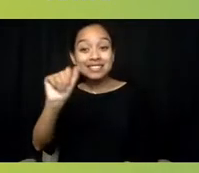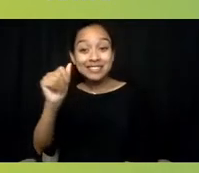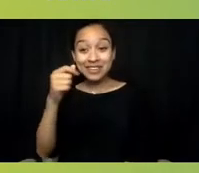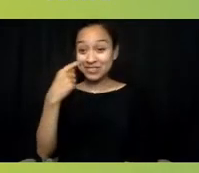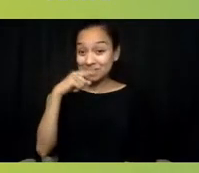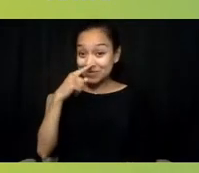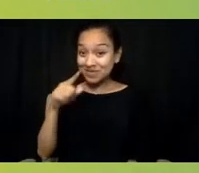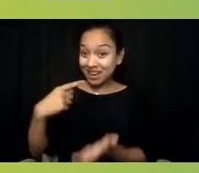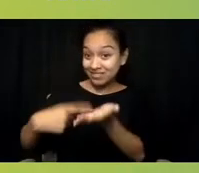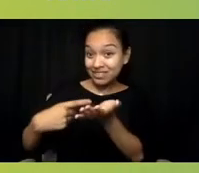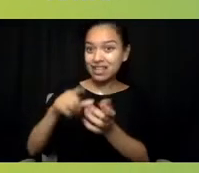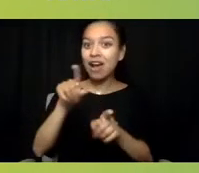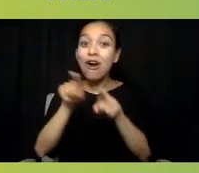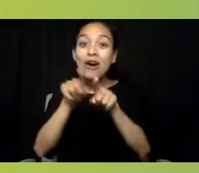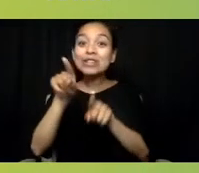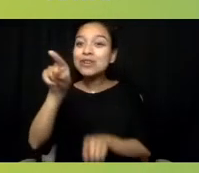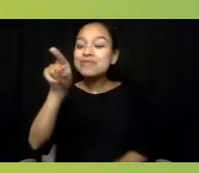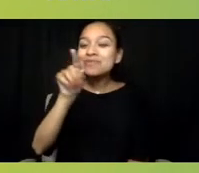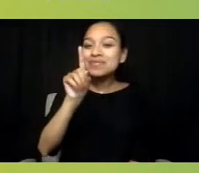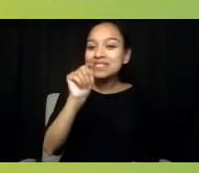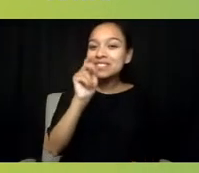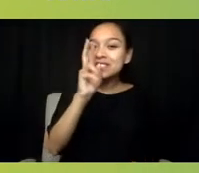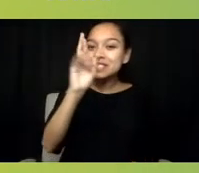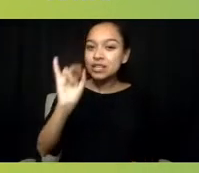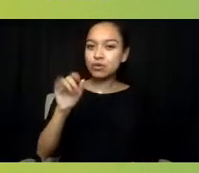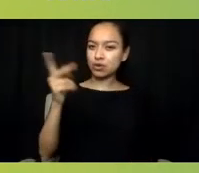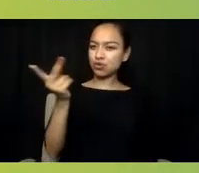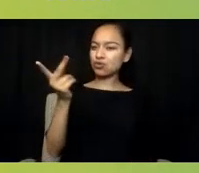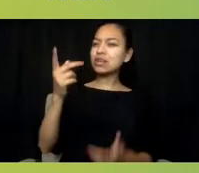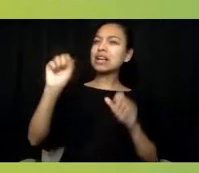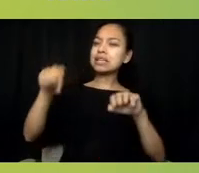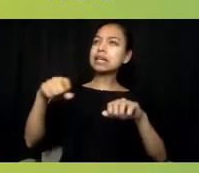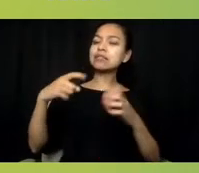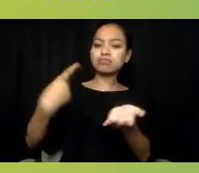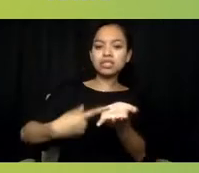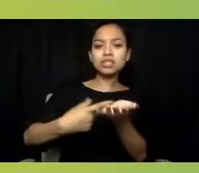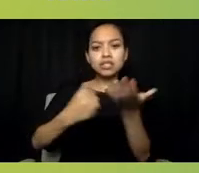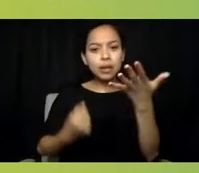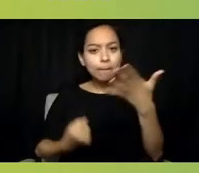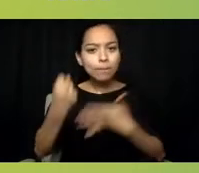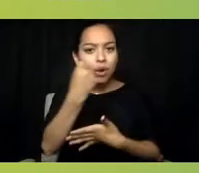If you could speak to priorities that are necessary in the current response structure